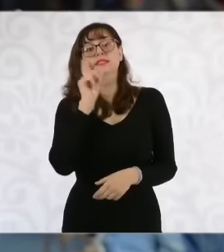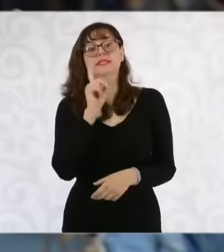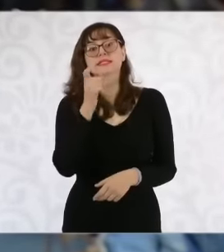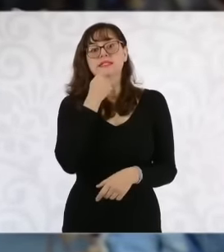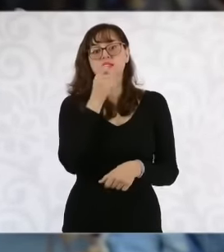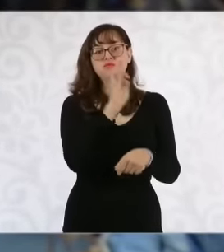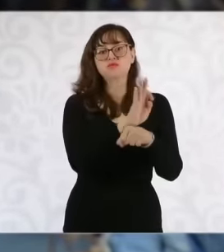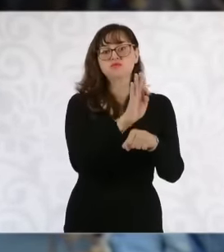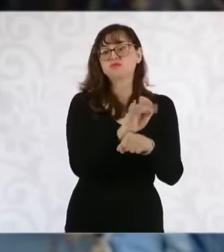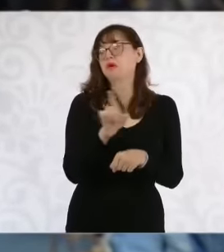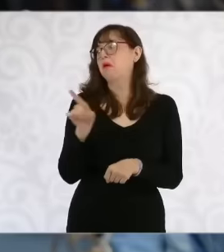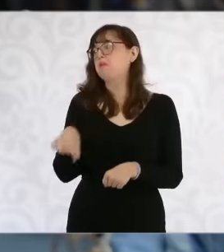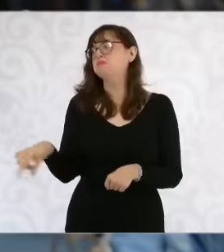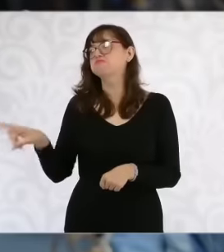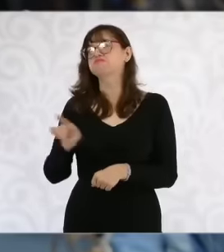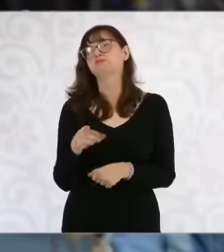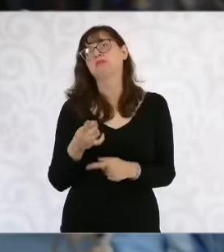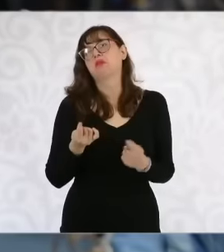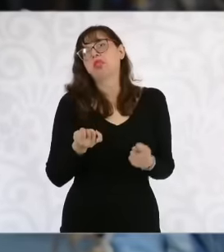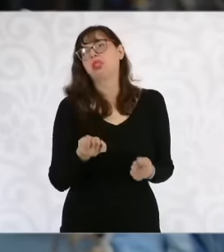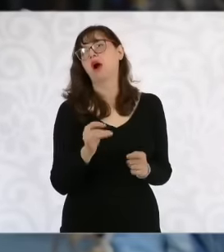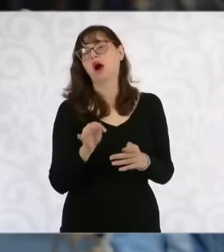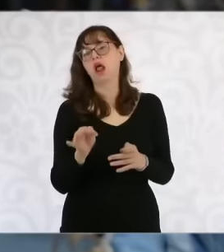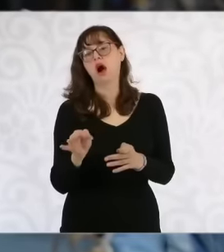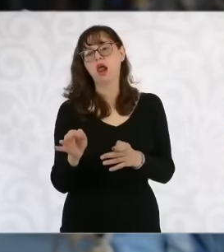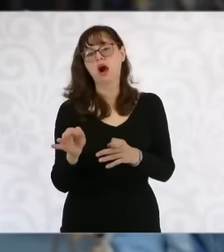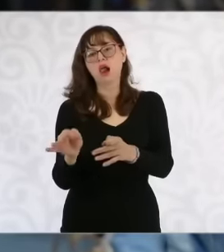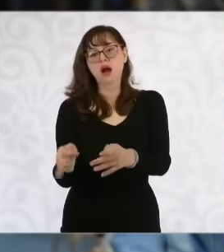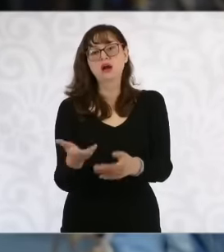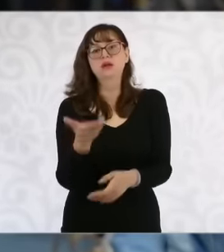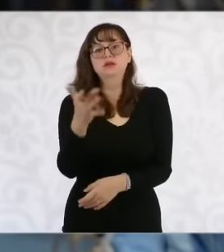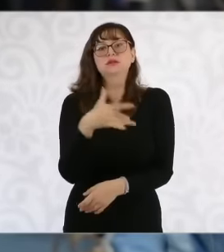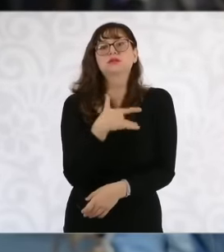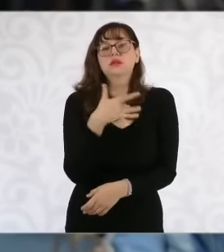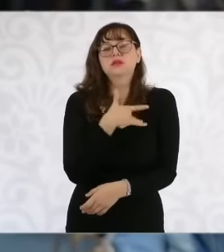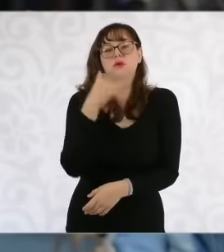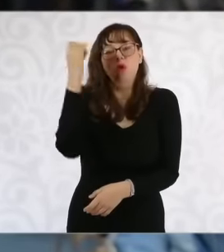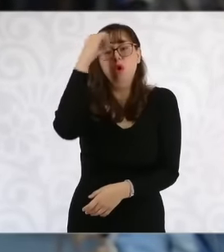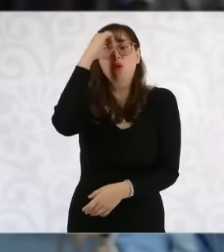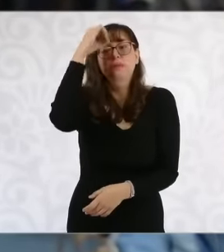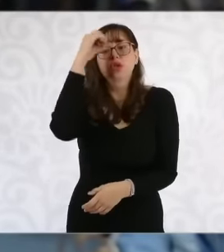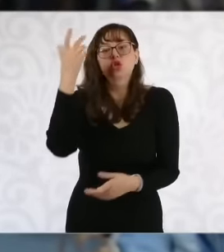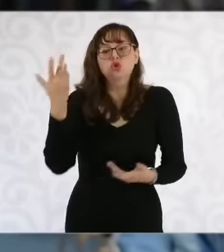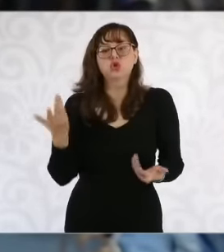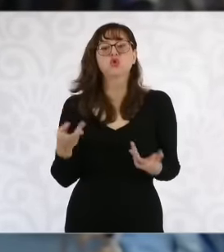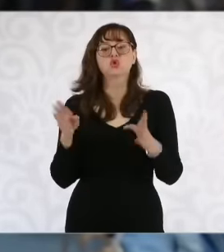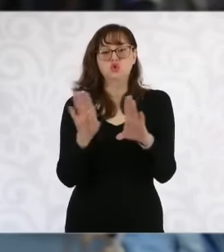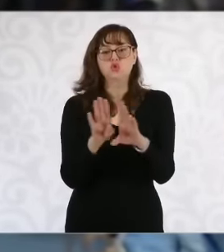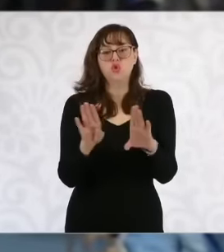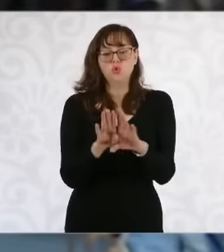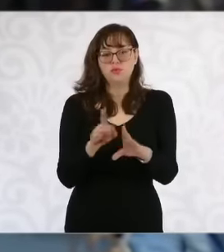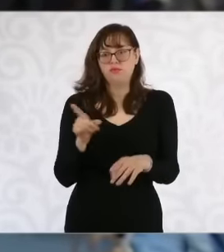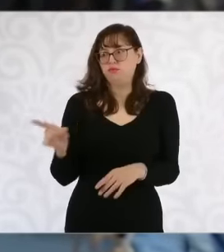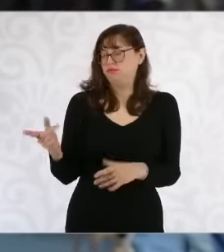What position do you have? president regarding this this this response or this action of the